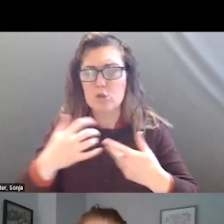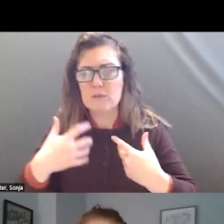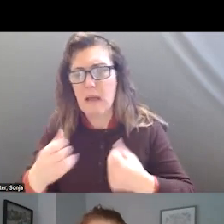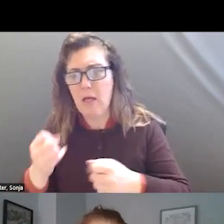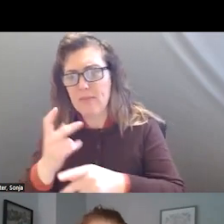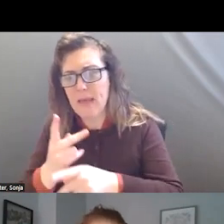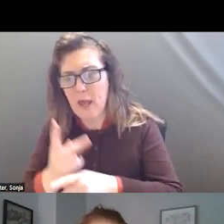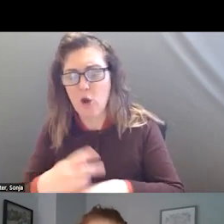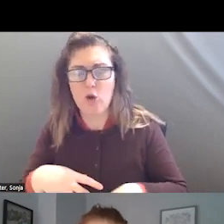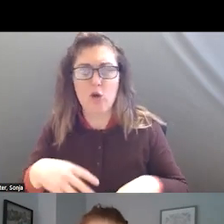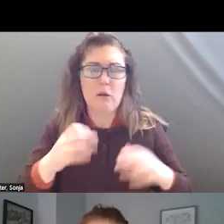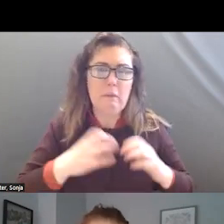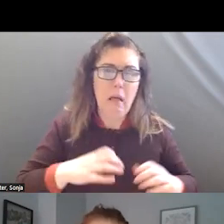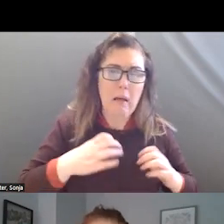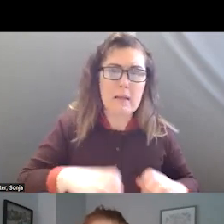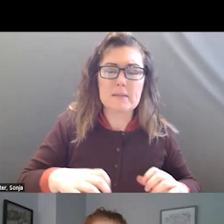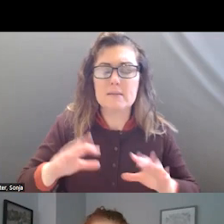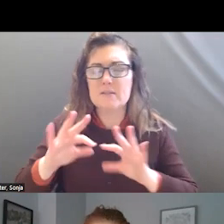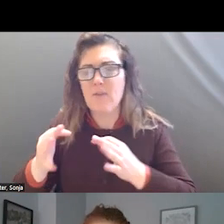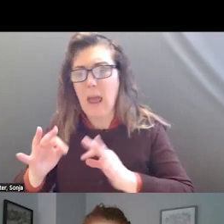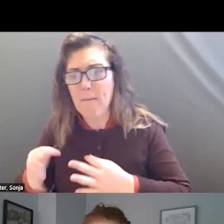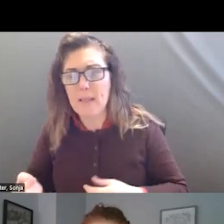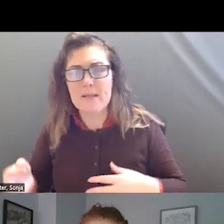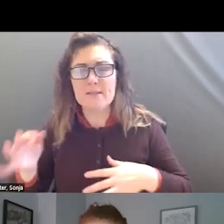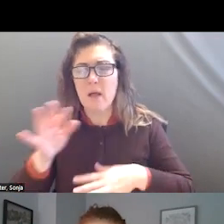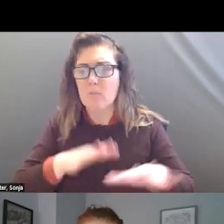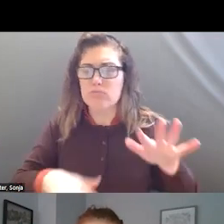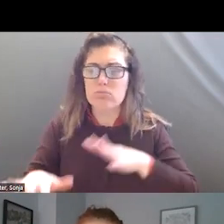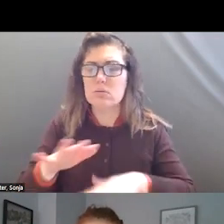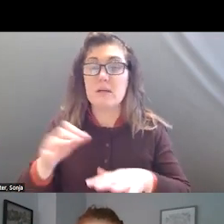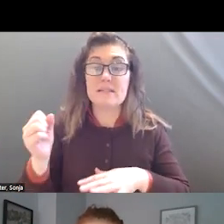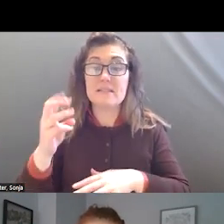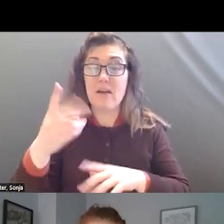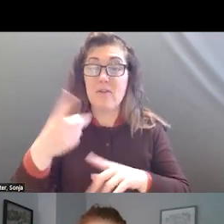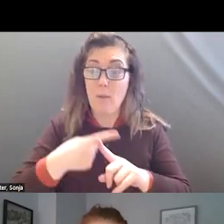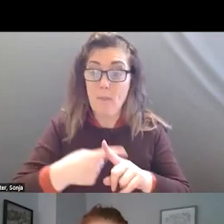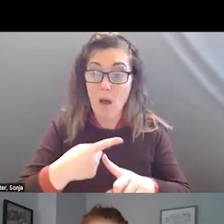AND FAMILY MEMBER AND OUR UNIVERSITY. OVER THE COURSE OF WORKING THROUGH THAT